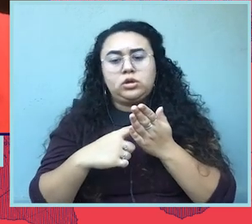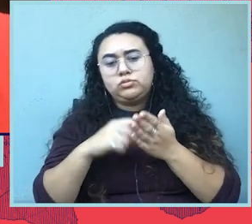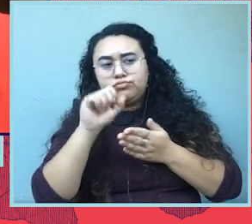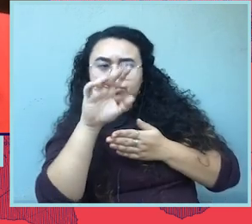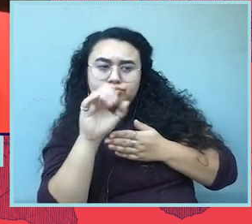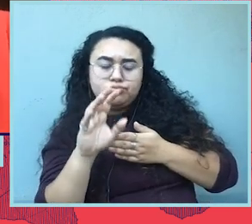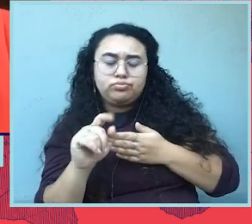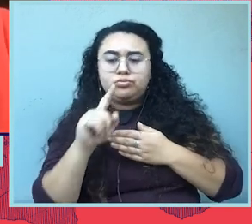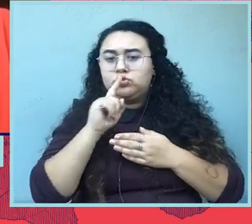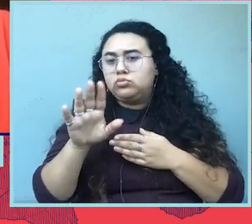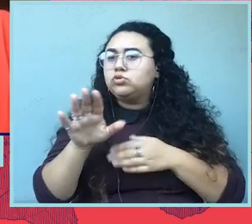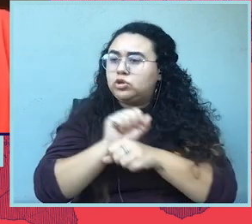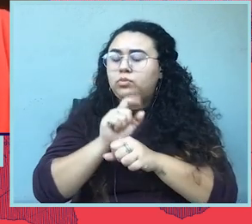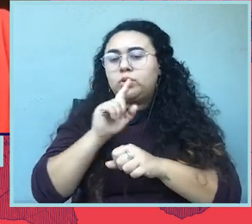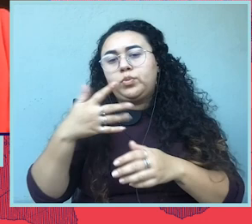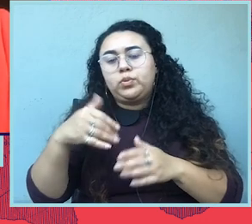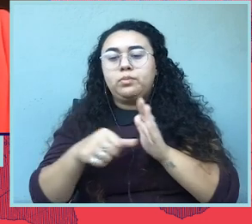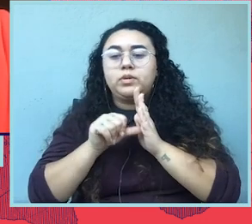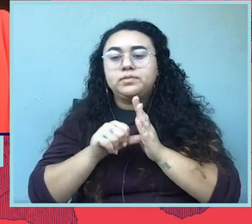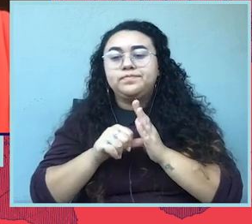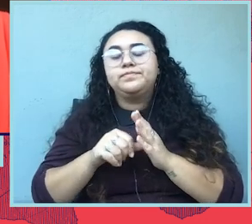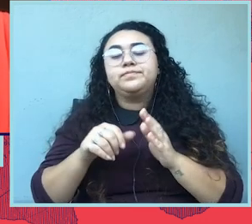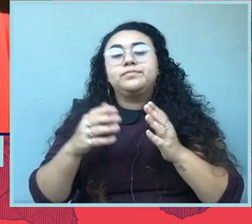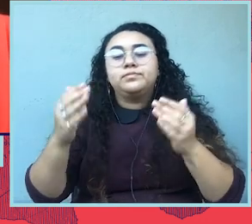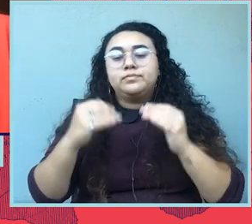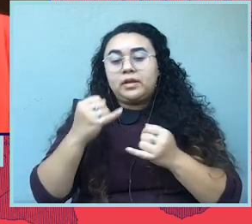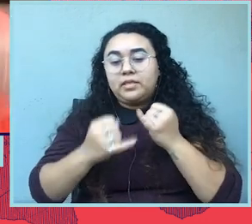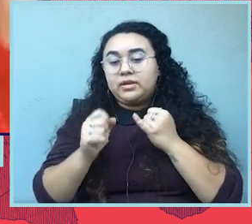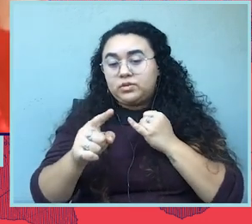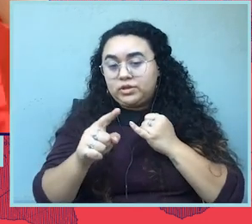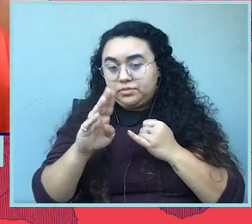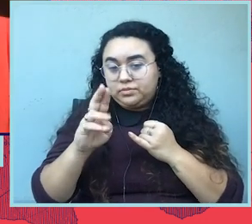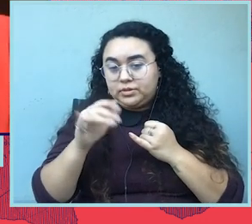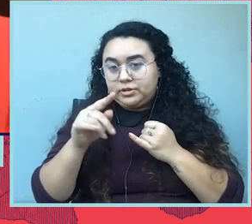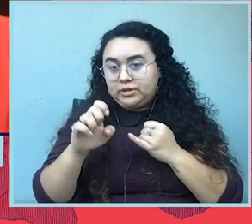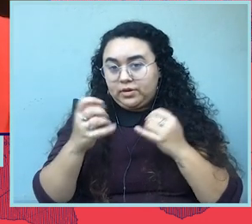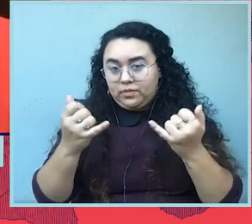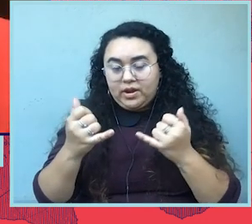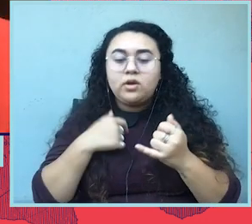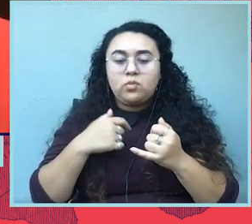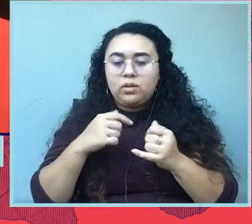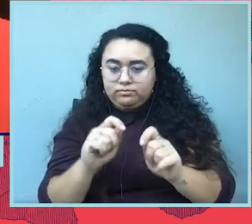Such a great job. Very impressive. All right. My last question for you, Brigitte, for now, because we will bring you back.